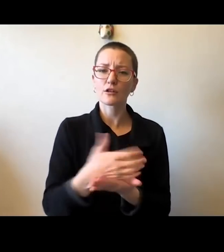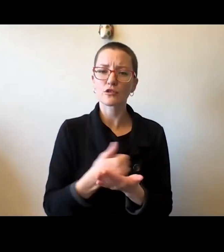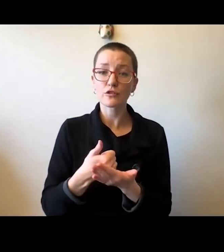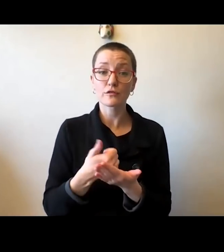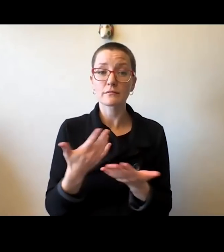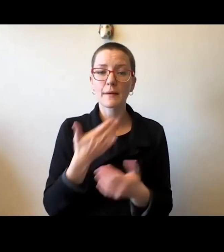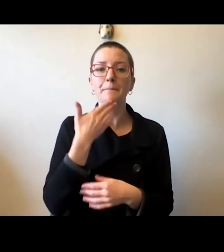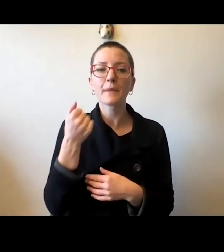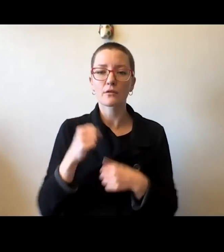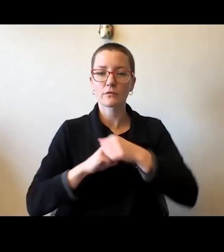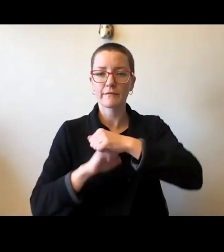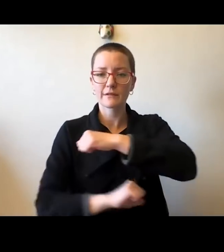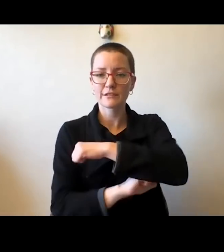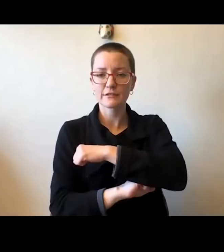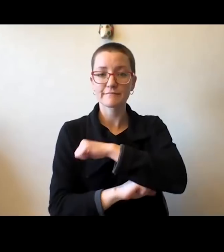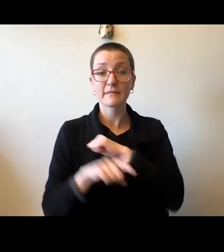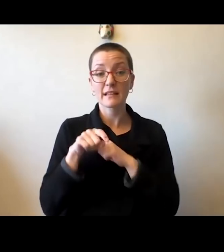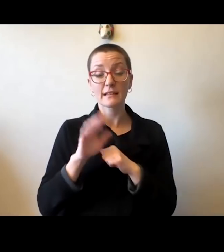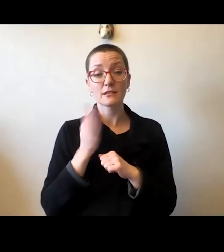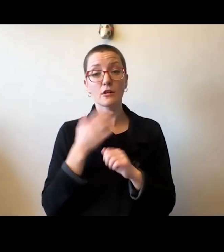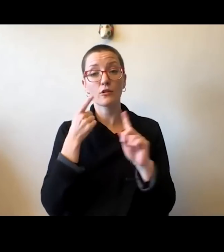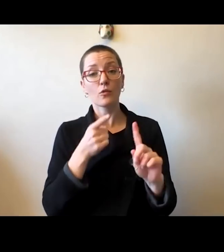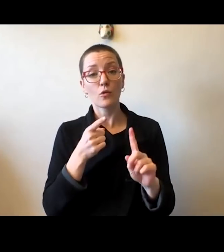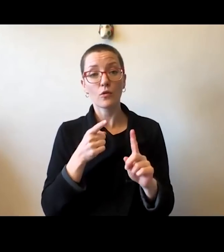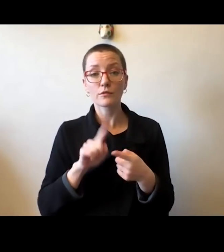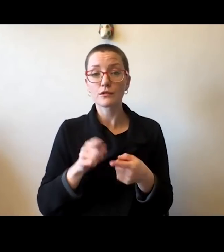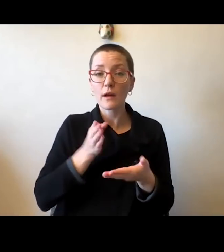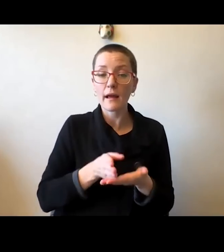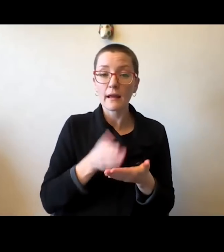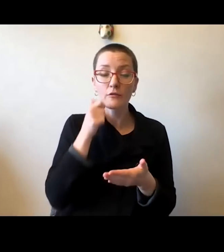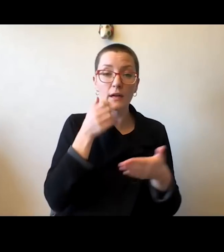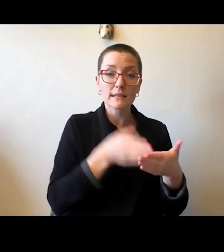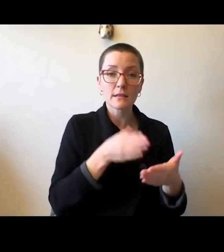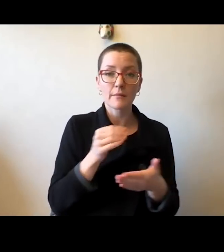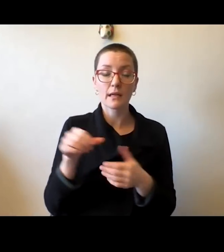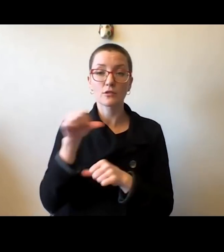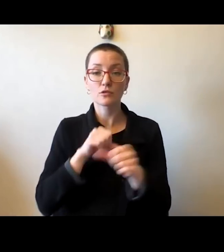And this is the goal of our call to action to end racism and social injustice that were announced this summer.